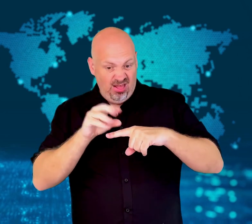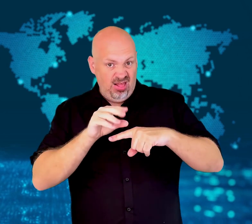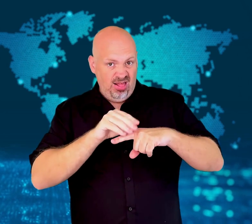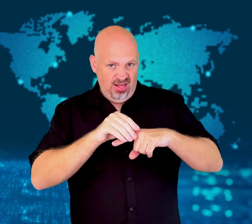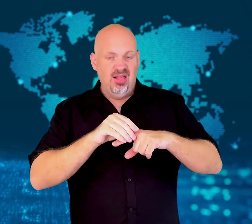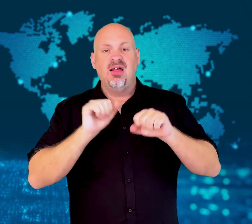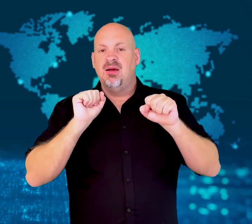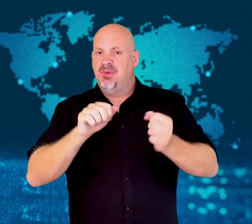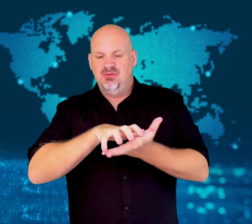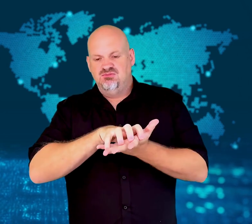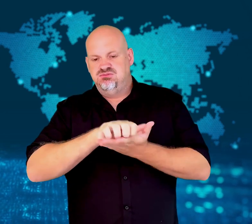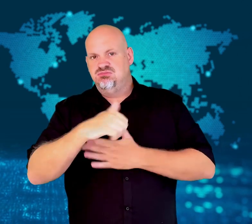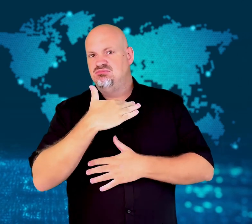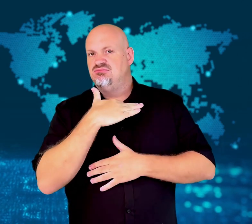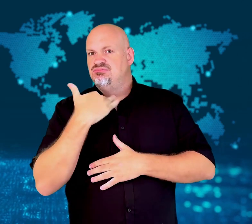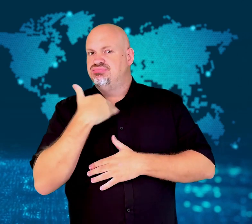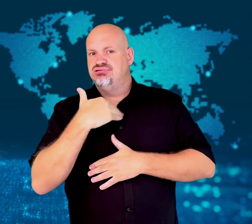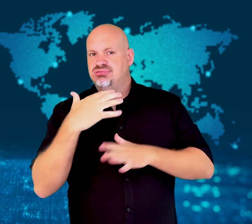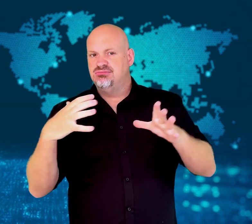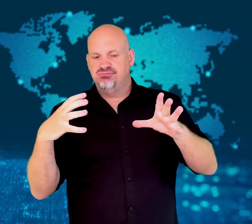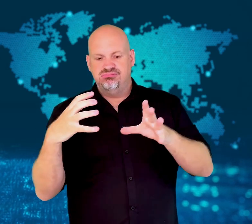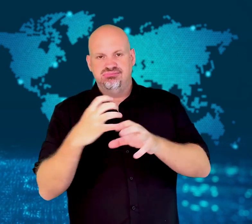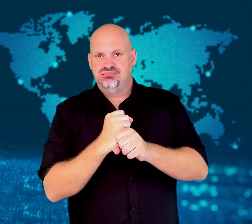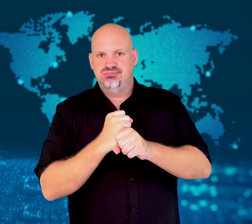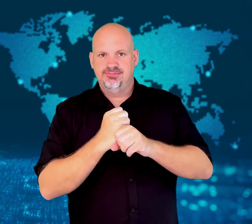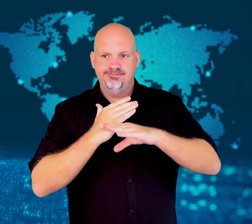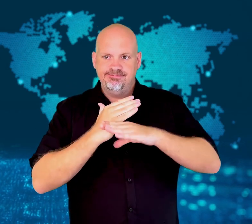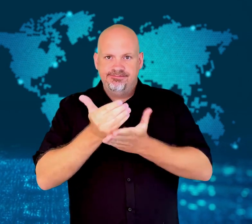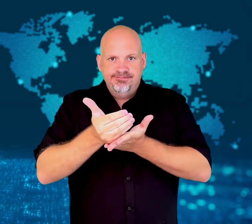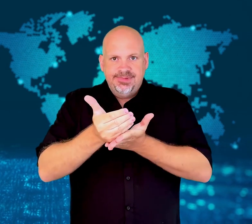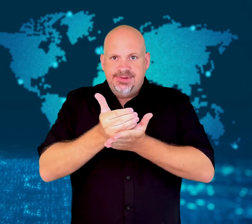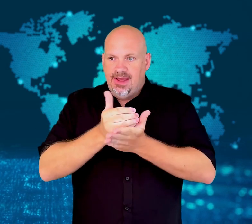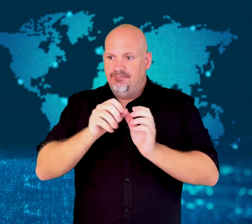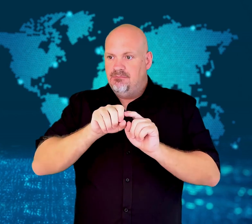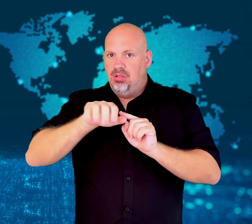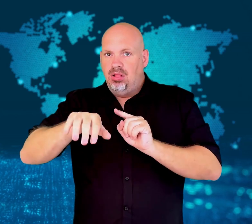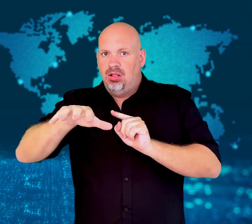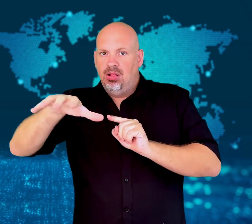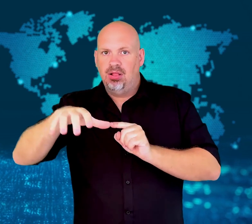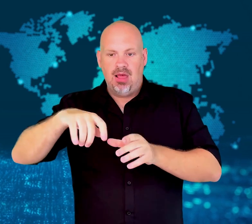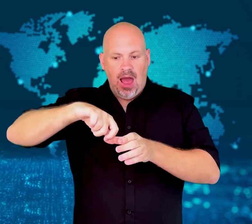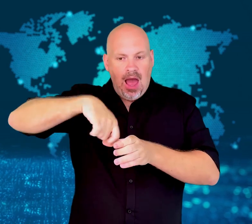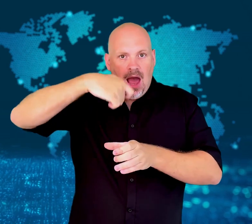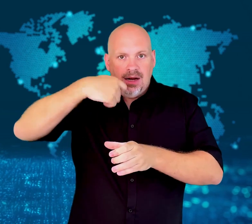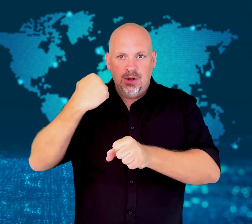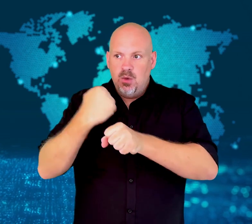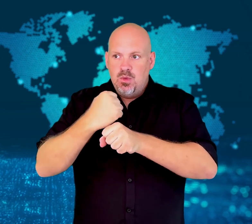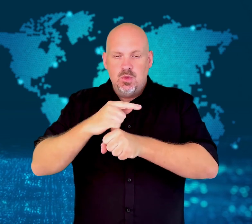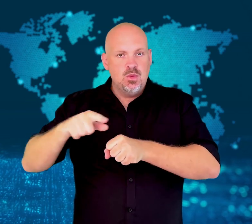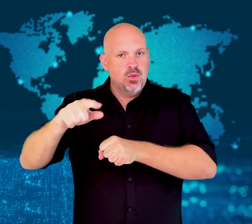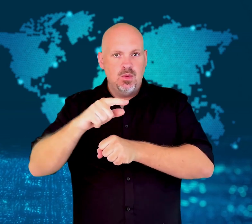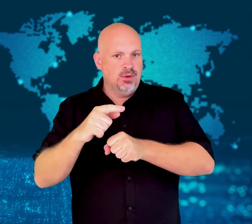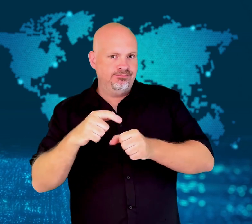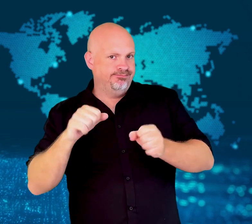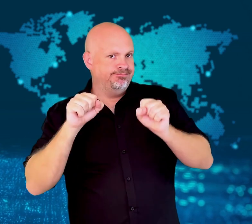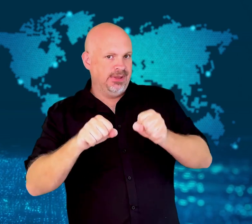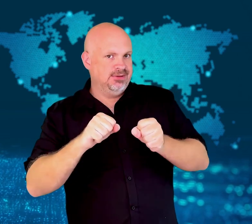The movement of bees will be enforced to keep the parasites from spreading.